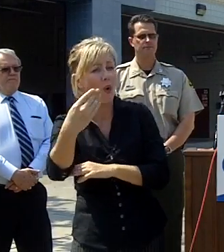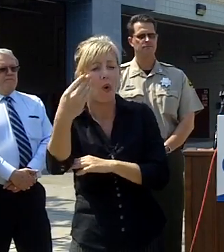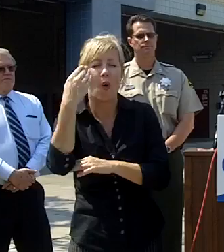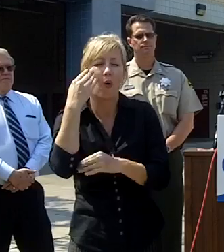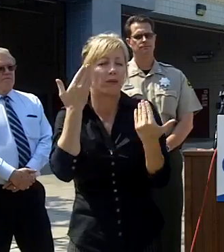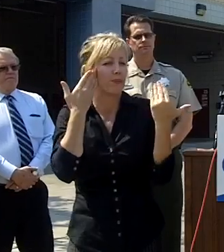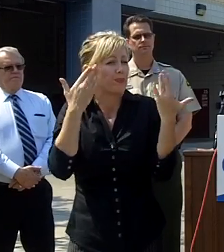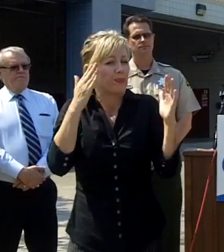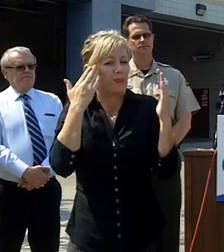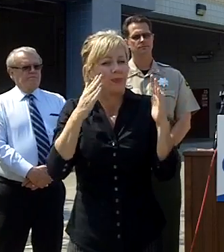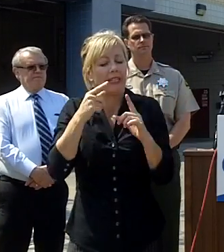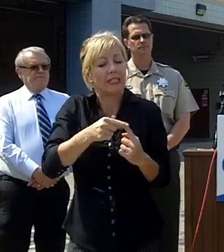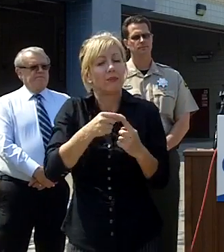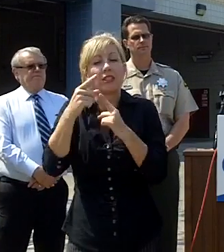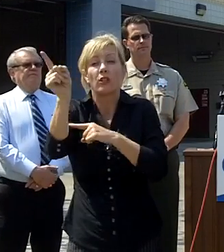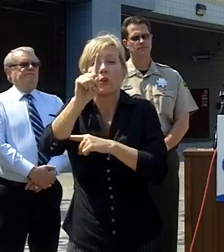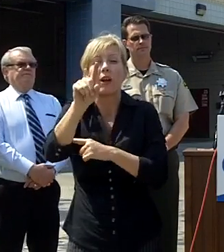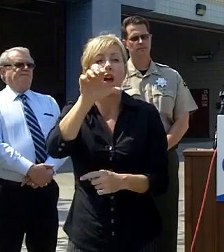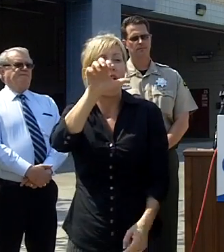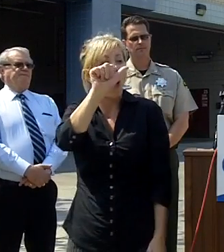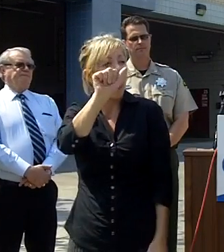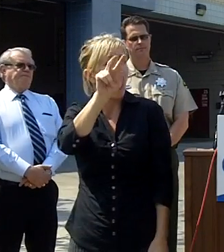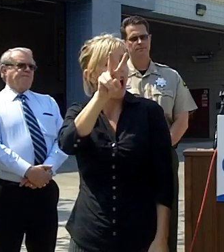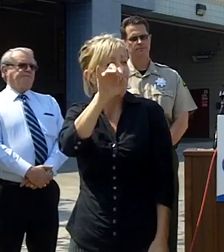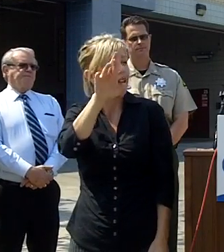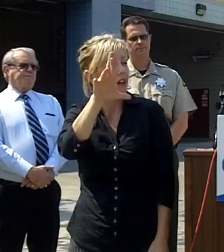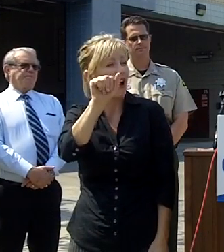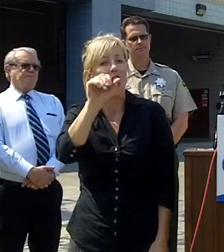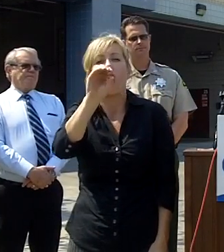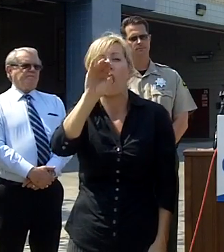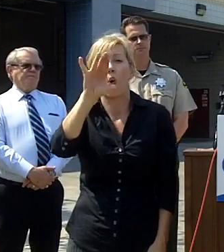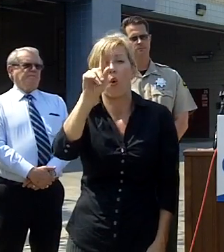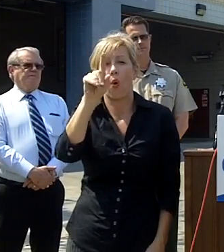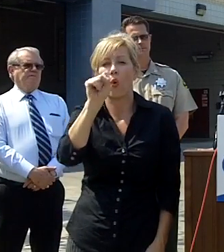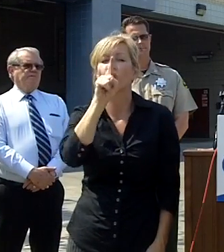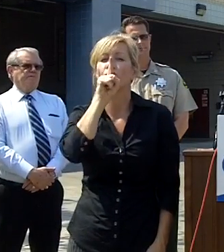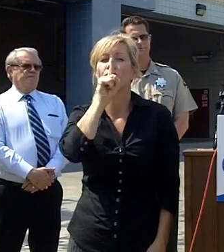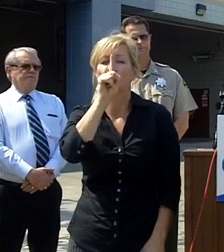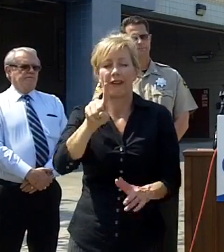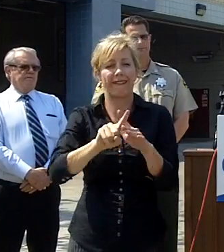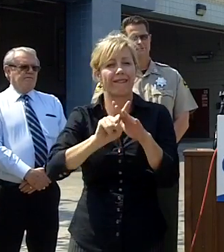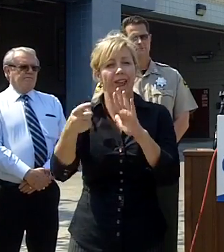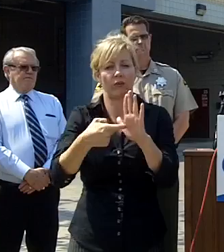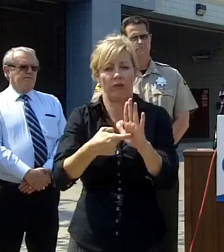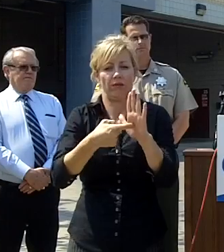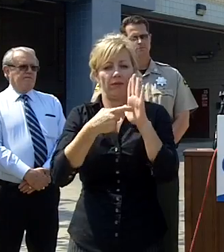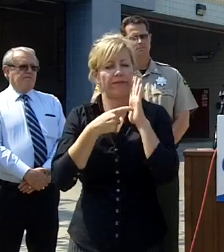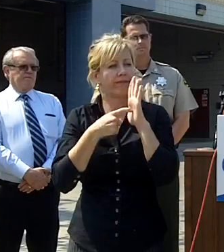auger Oaks neighborhood and with that said we have decided in working with law enforcement & police